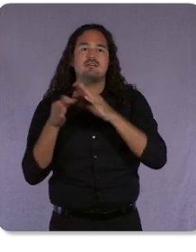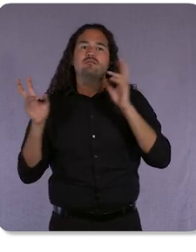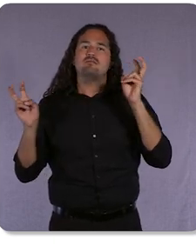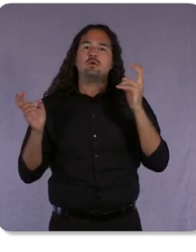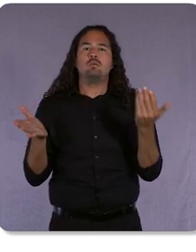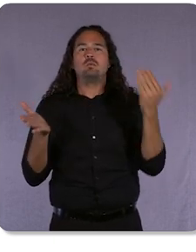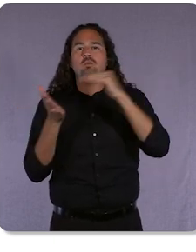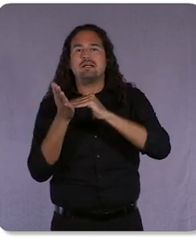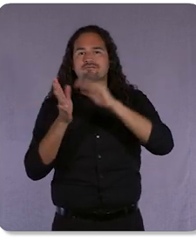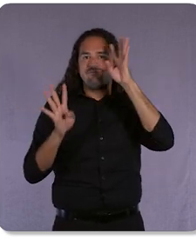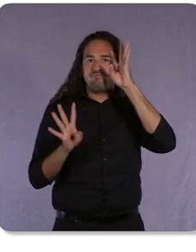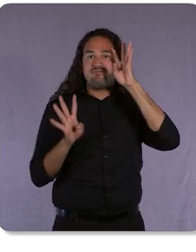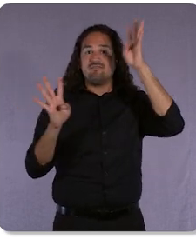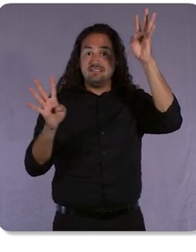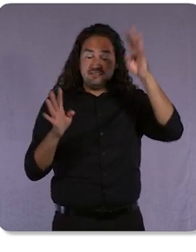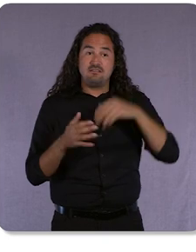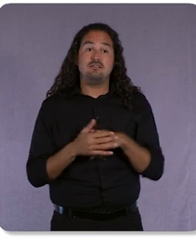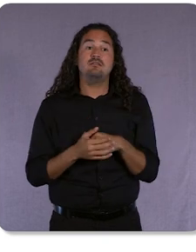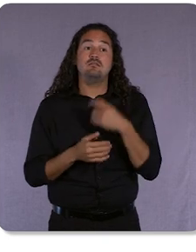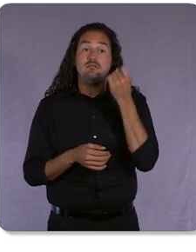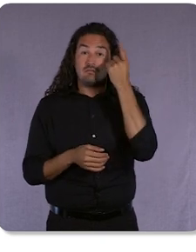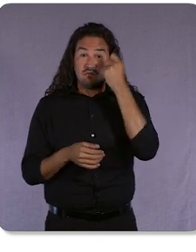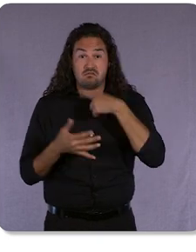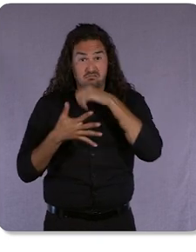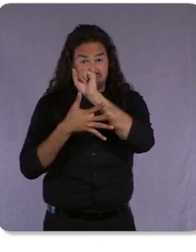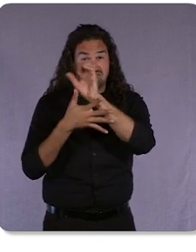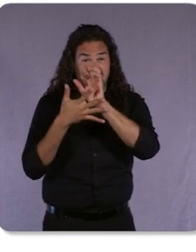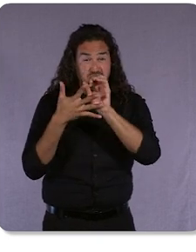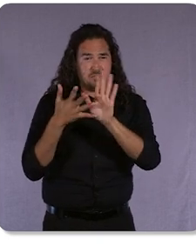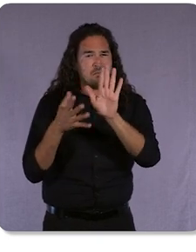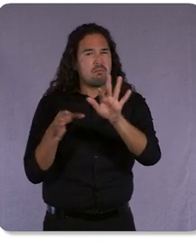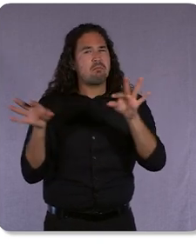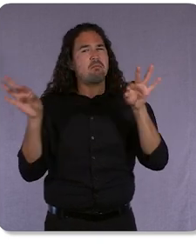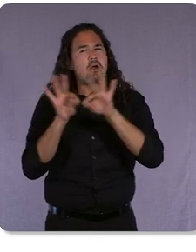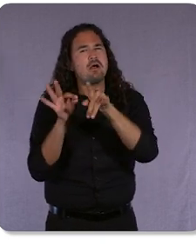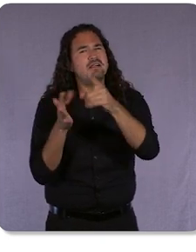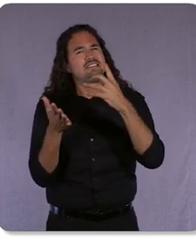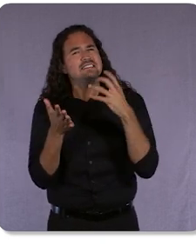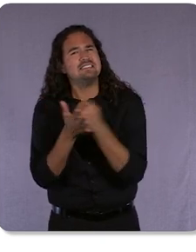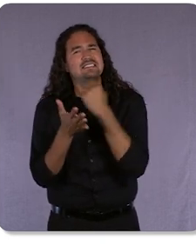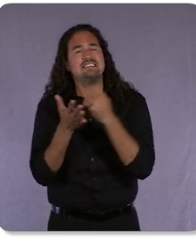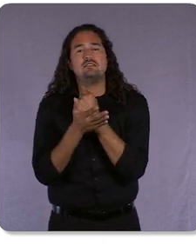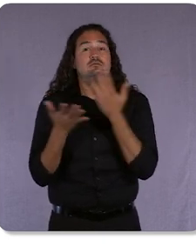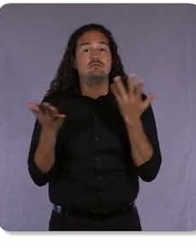the most important thing we can do with the time we have is to get your open feedback. Nothing,